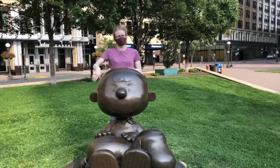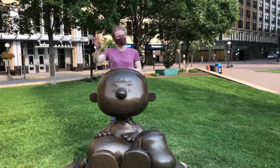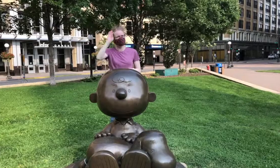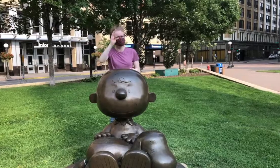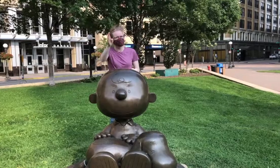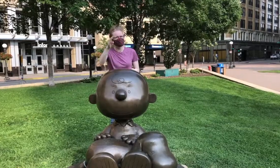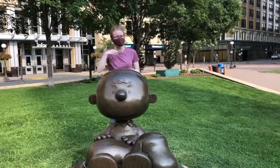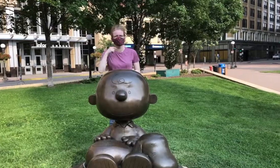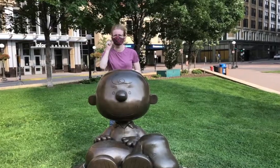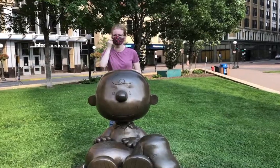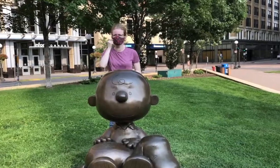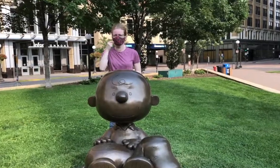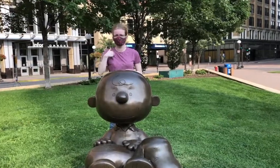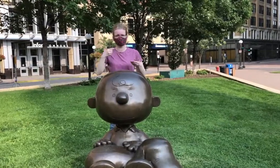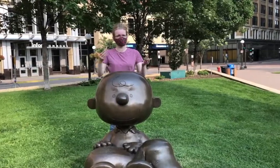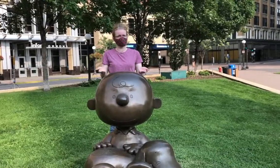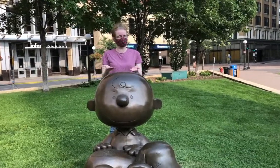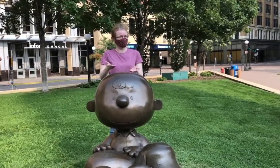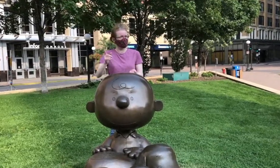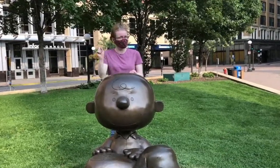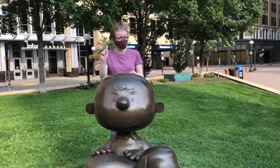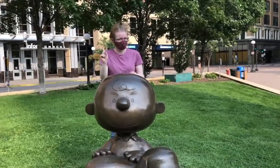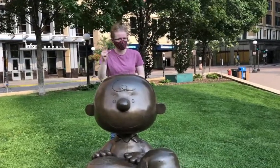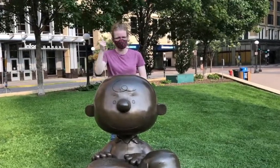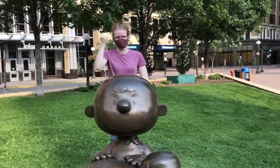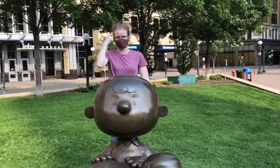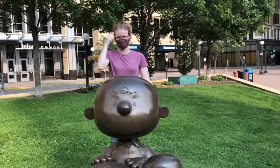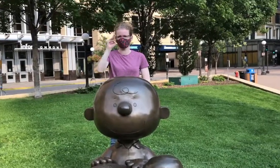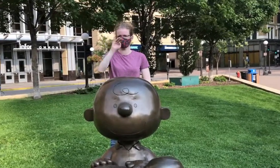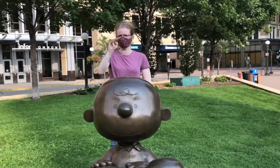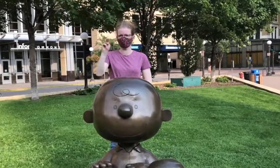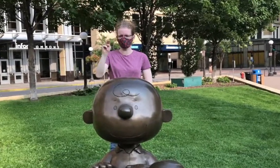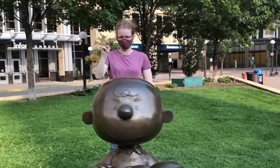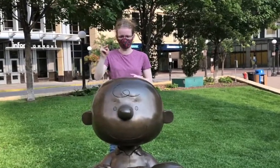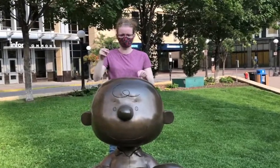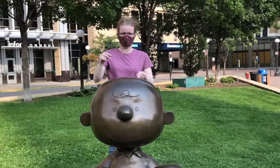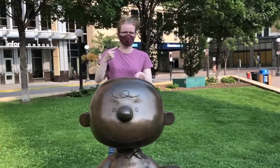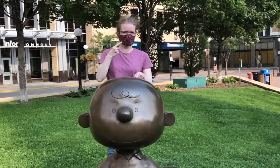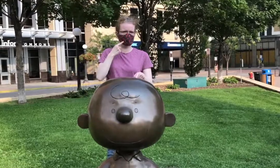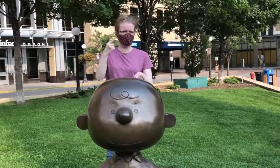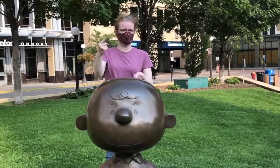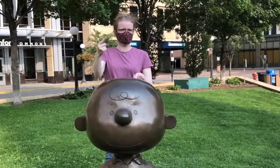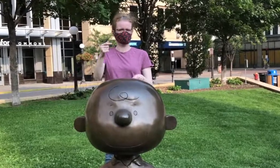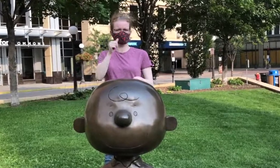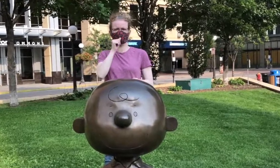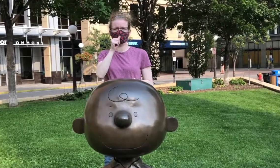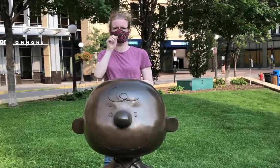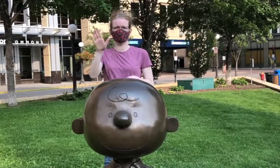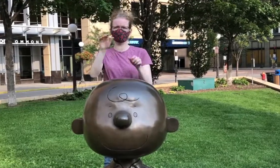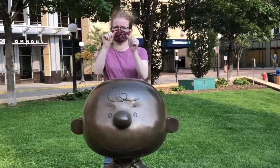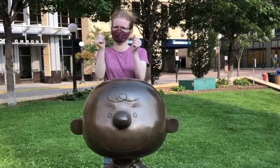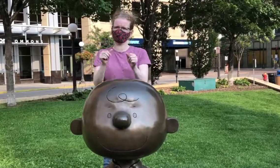Hello, I'm Adrean Clark here in St. Paul, Minnesota. These are the famous Peanuts bronze statues.